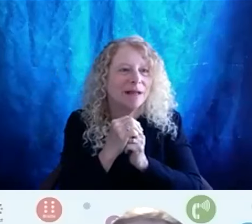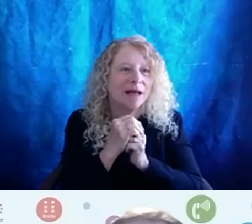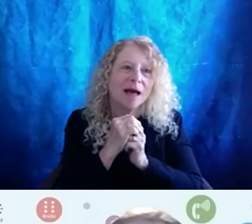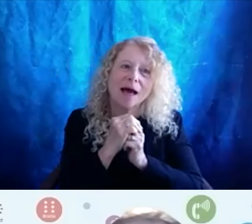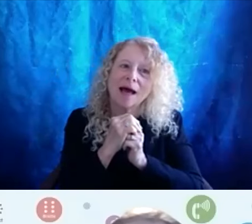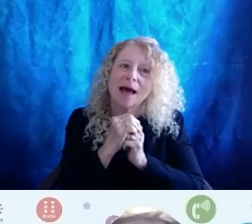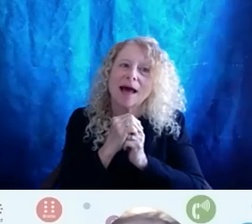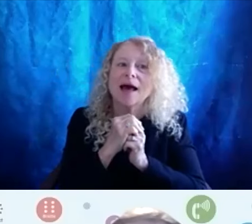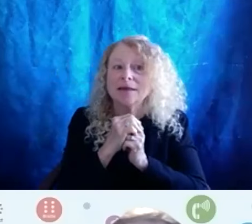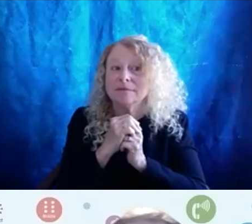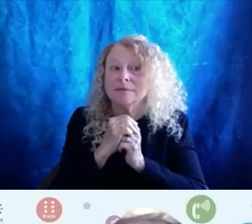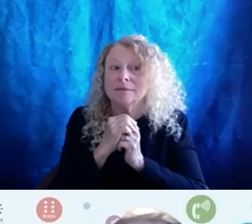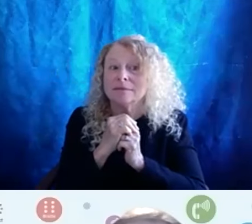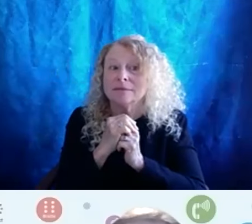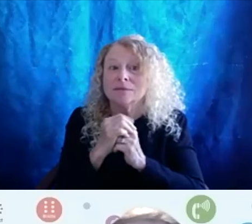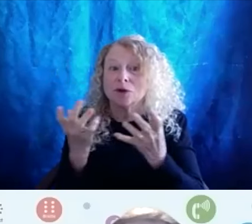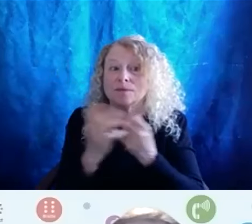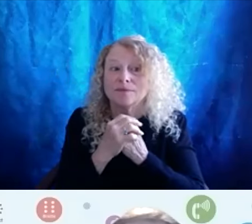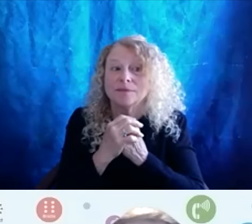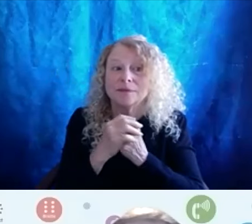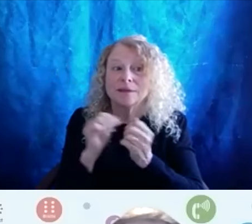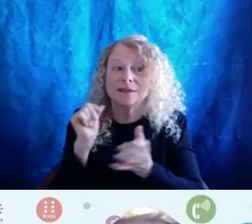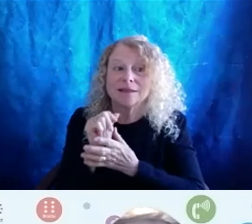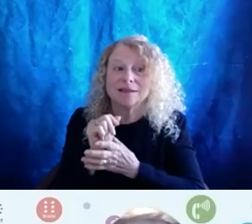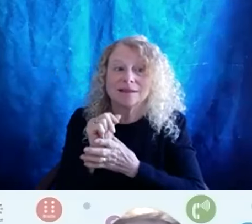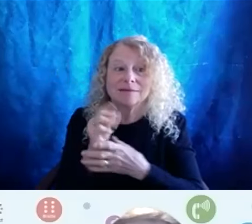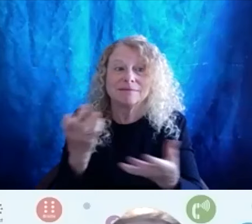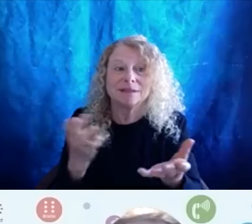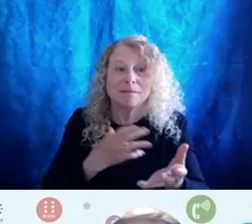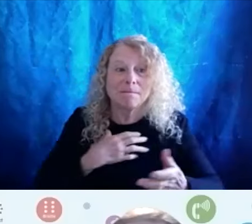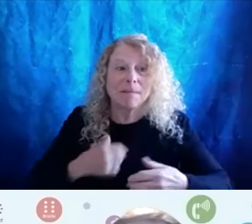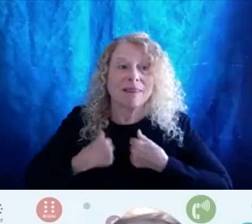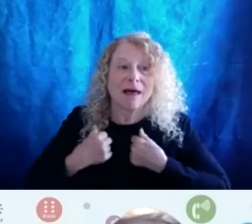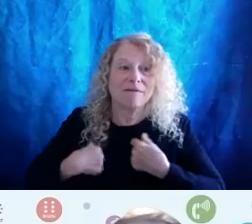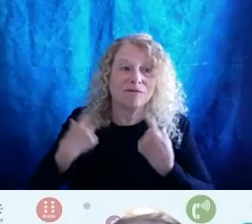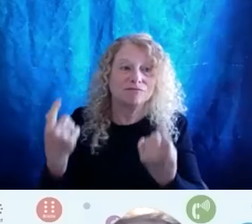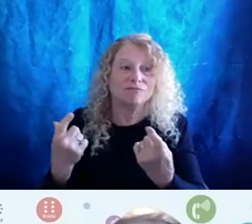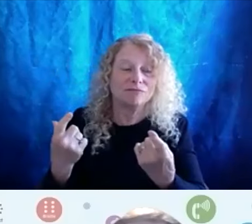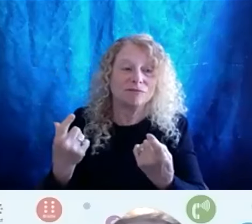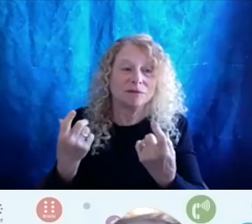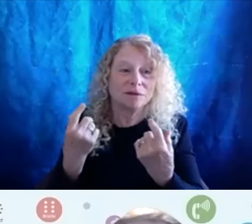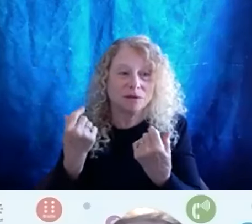Yeah. So that's been my life. My entire life is trying to you know